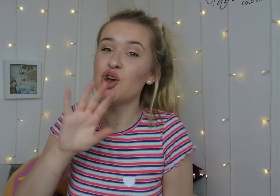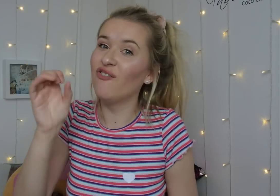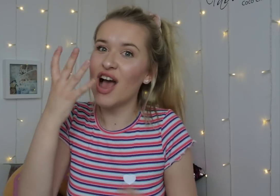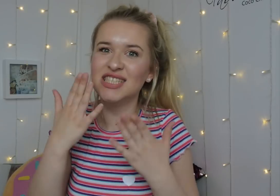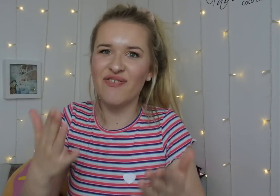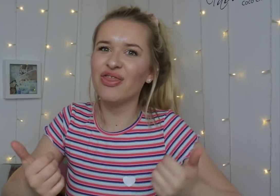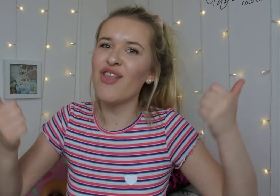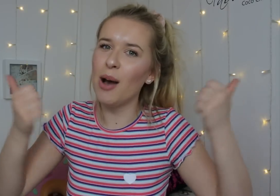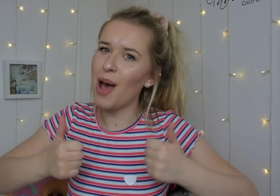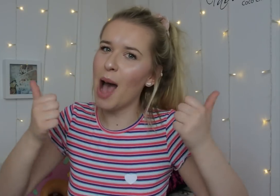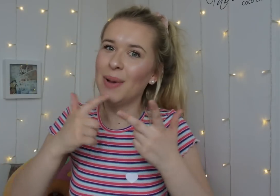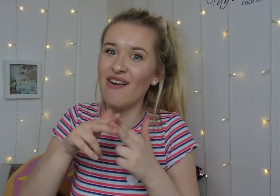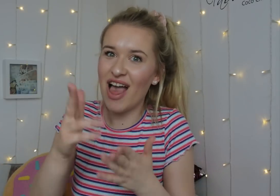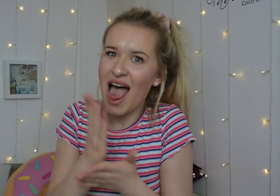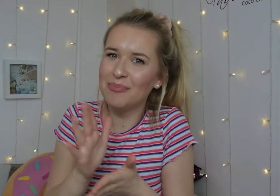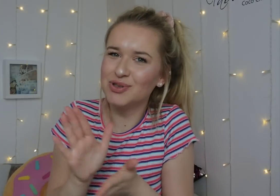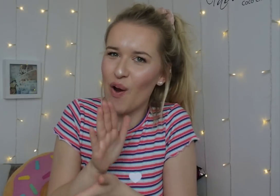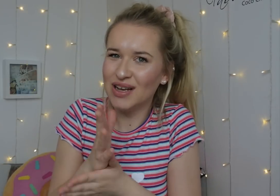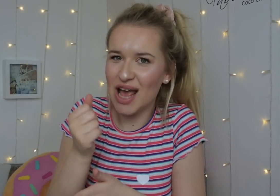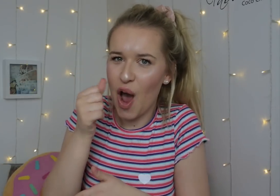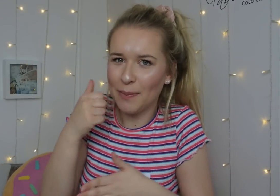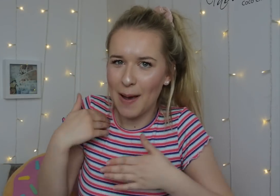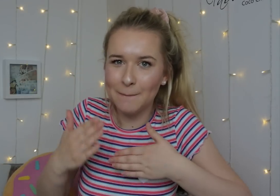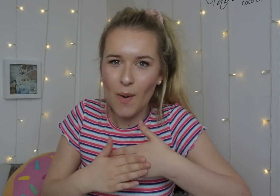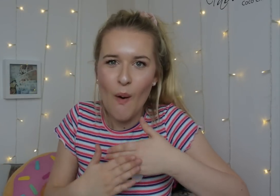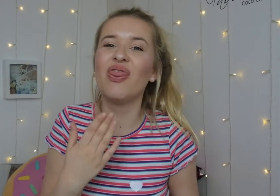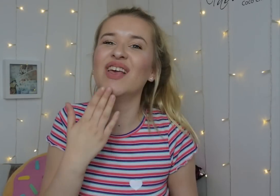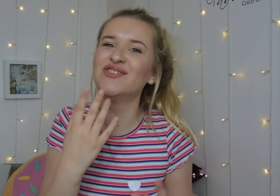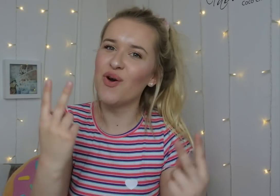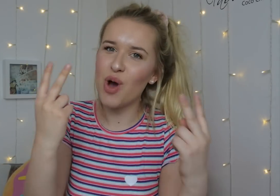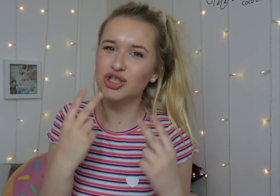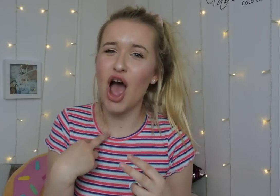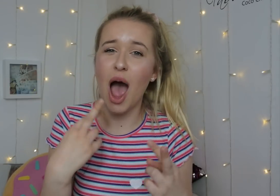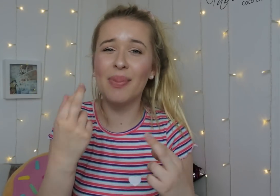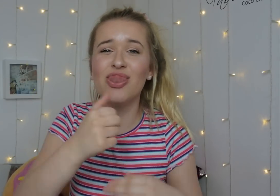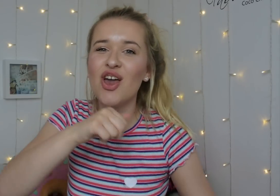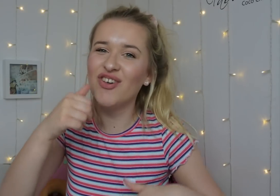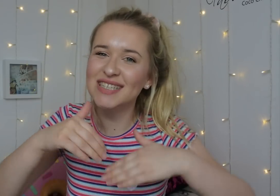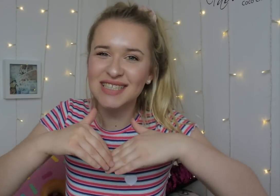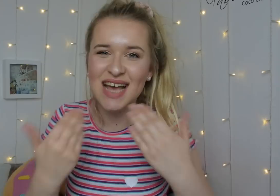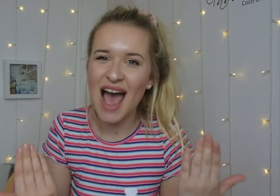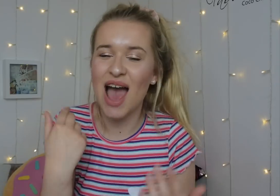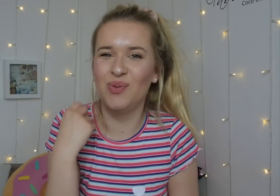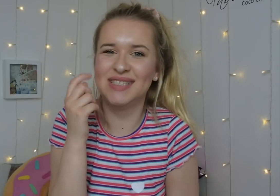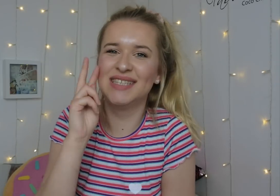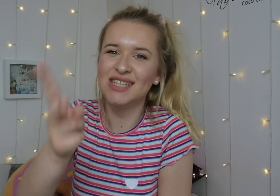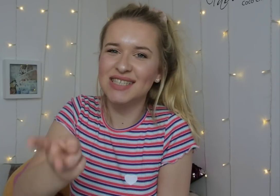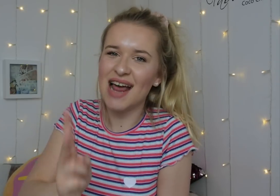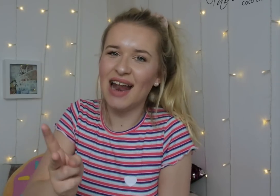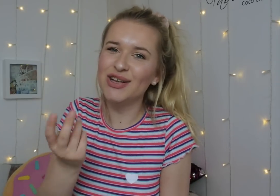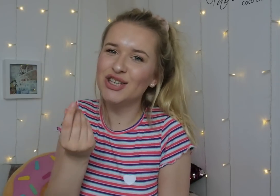Don't forget to give this video a thumbs up if you enjoy it! Thank you for watching, I hope you have a lovely day, I'll see you again soon